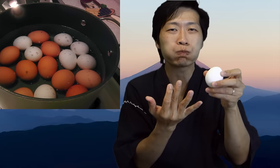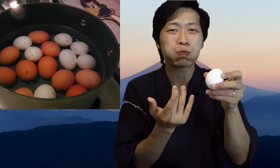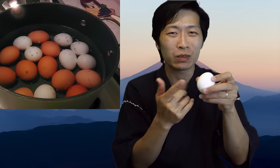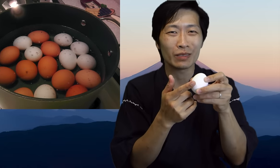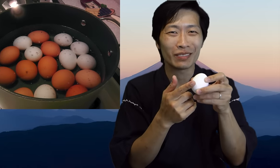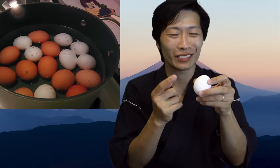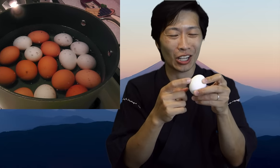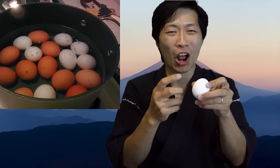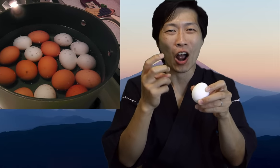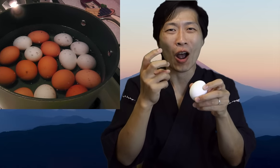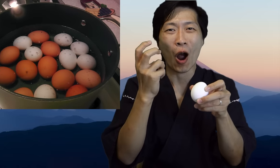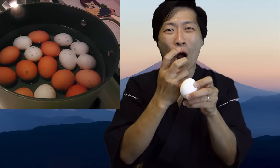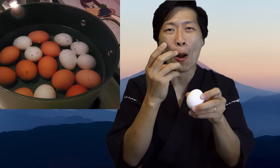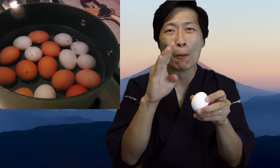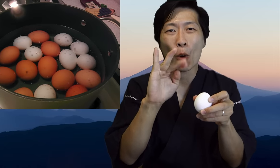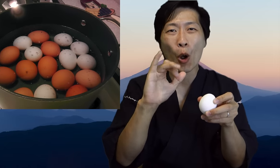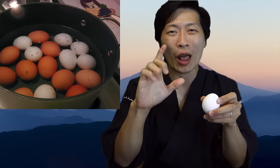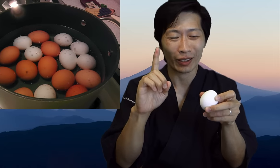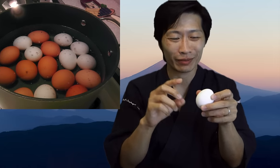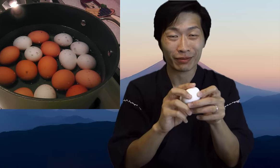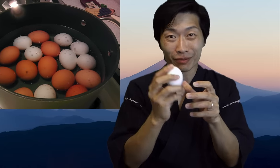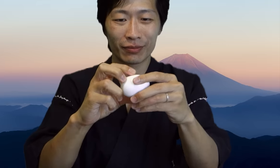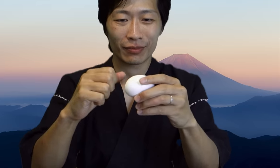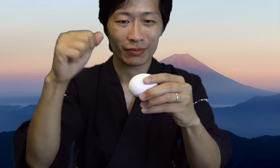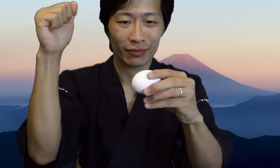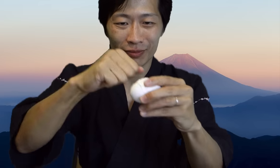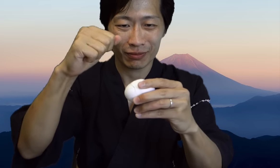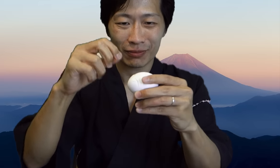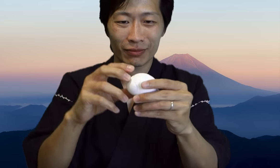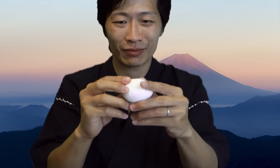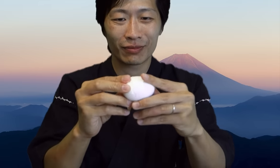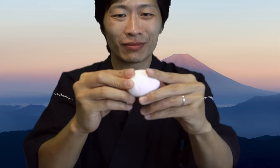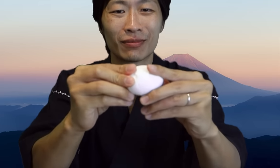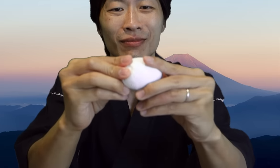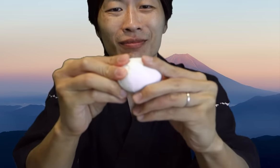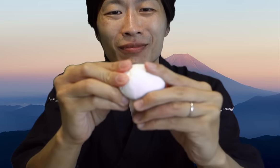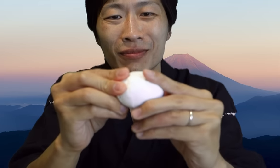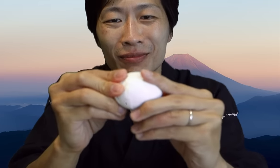recommend is you hard boil your eggs and I'll show you that it's truly